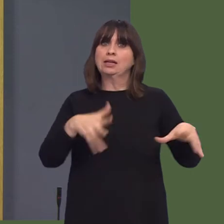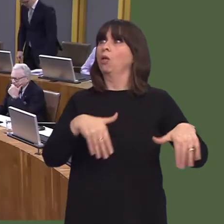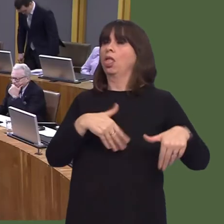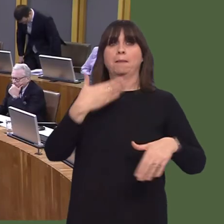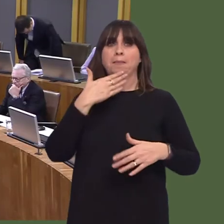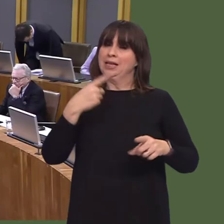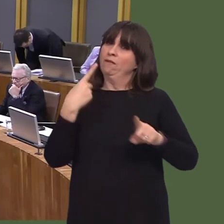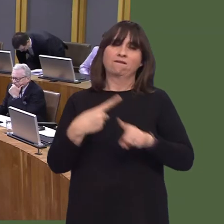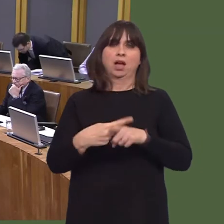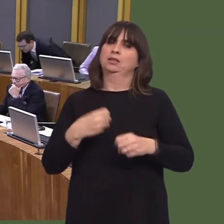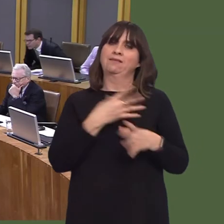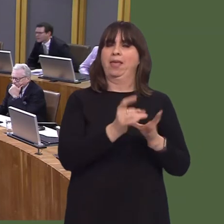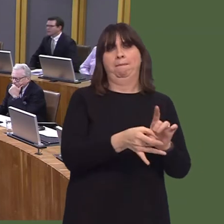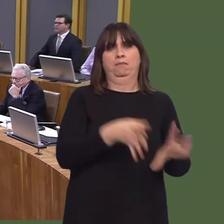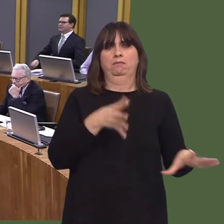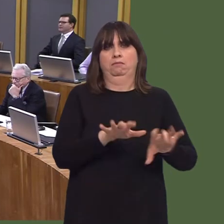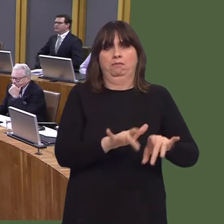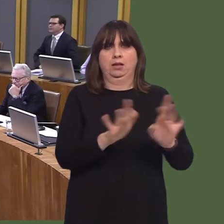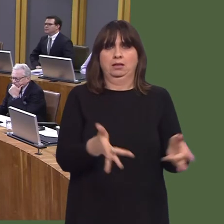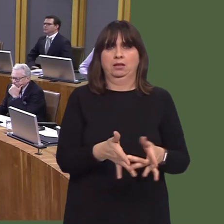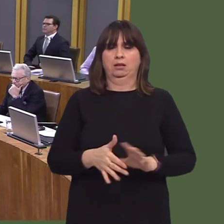programme in the five years to 2019.